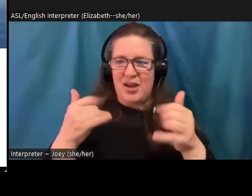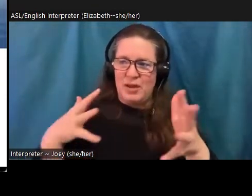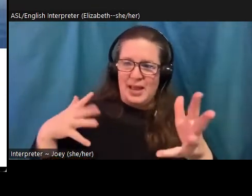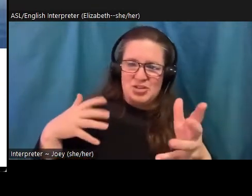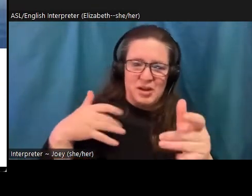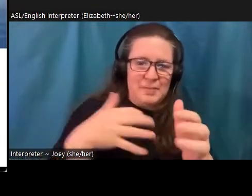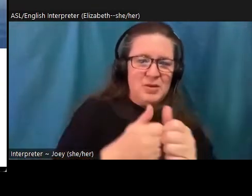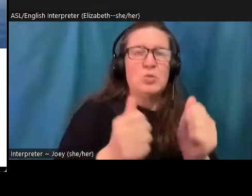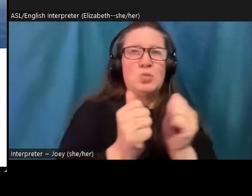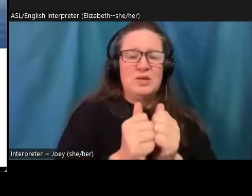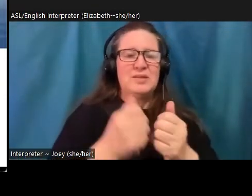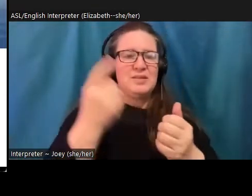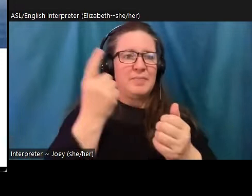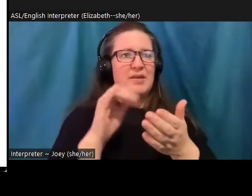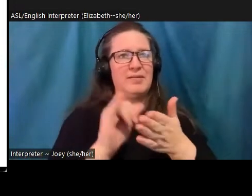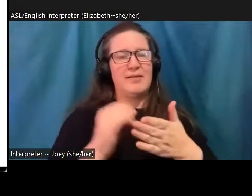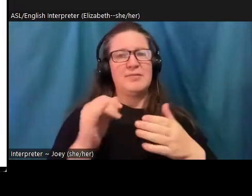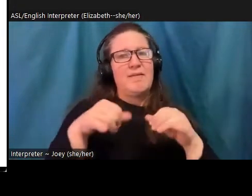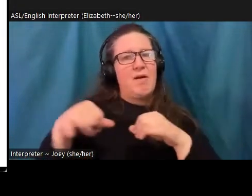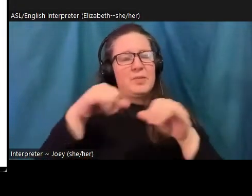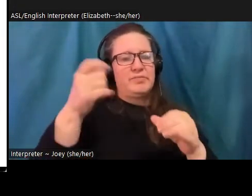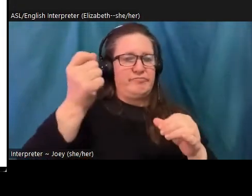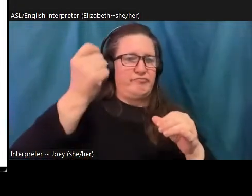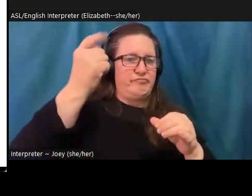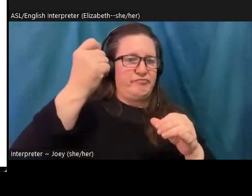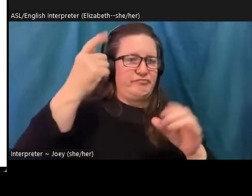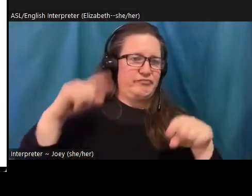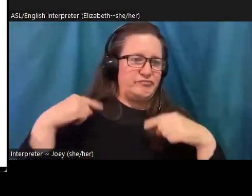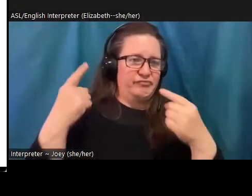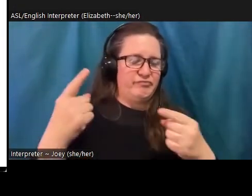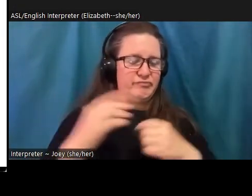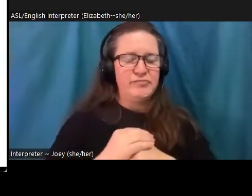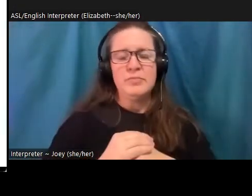common folk wisdom. And then the final area I'm going to note is